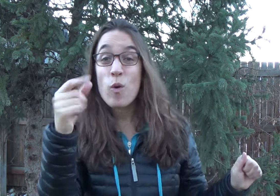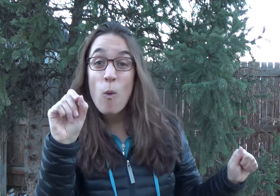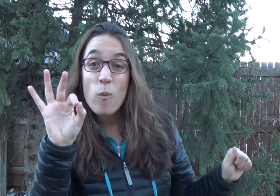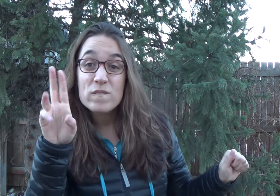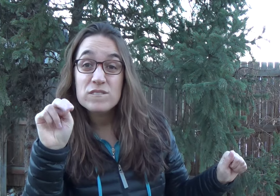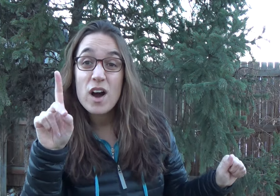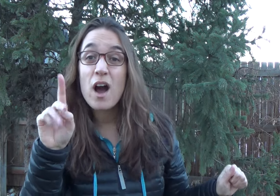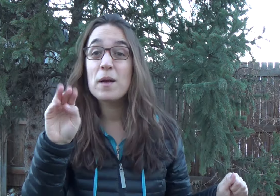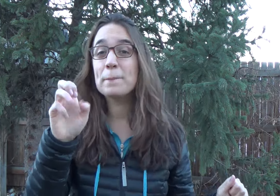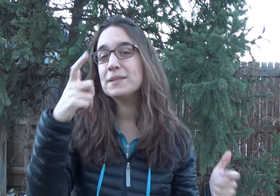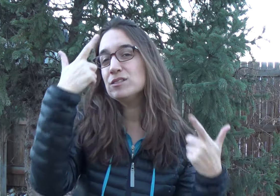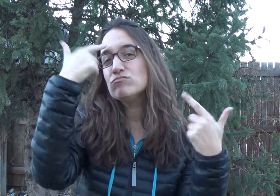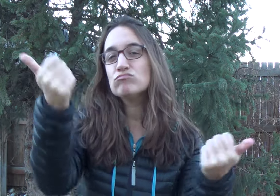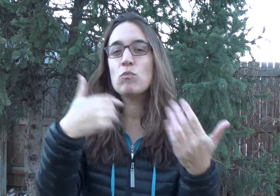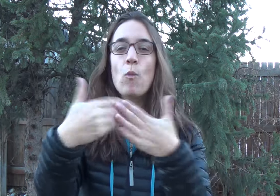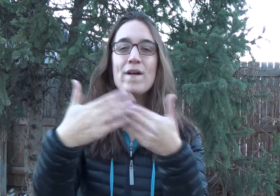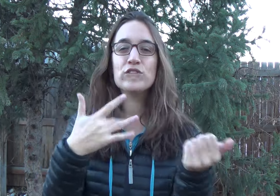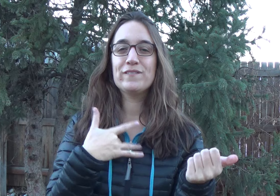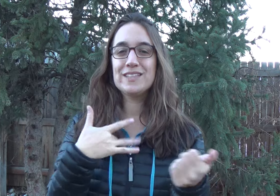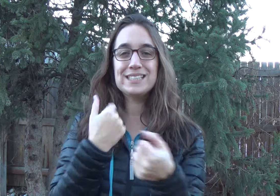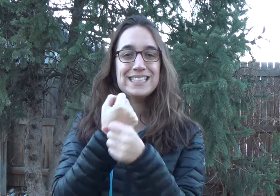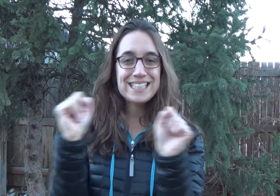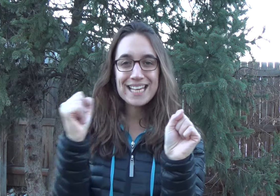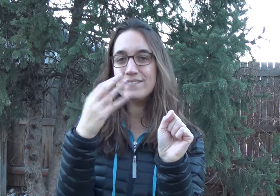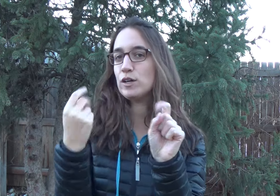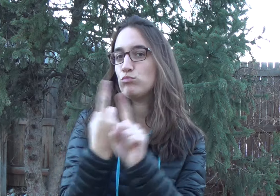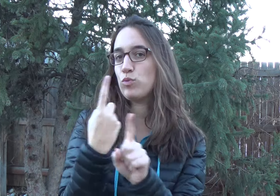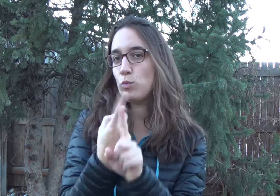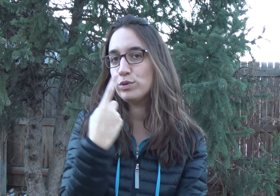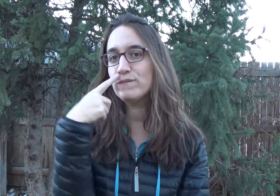It's up to you. Whatever feels safe and appropriate for you.